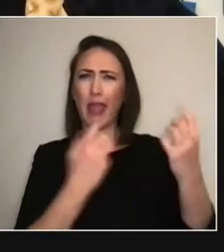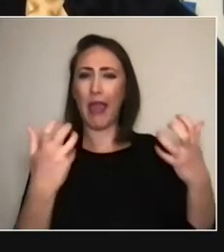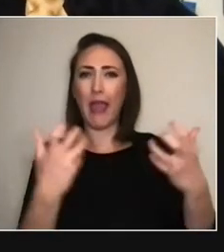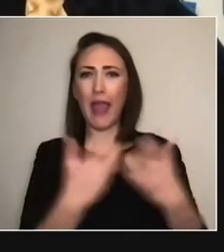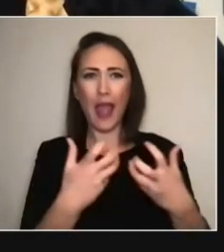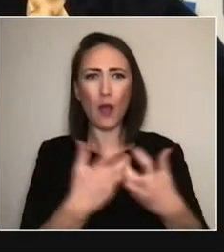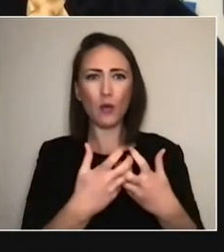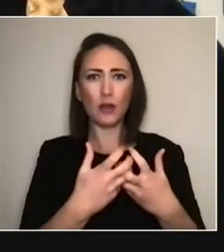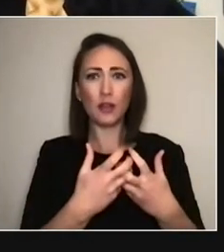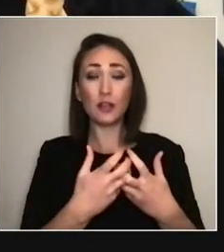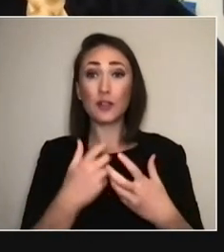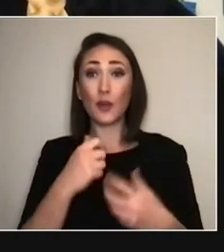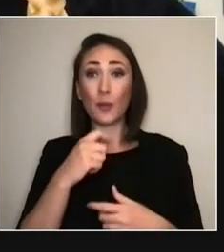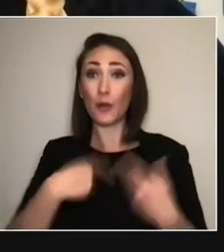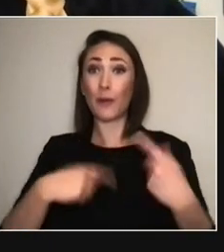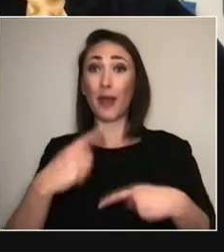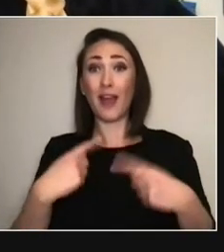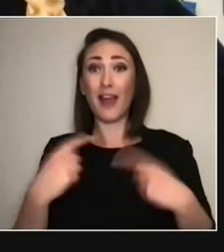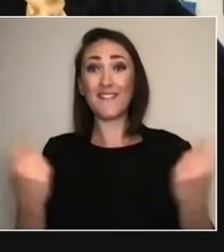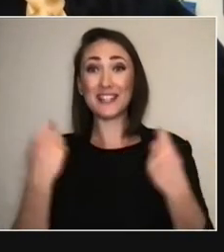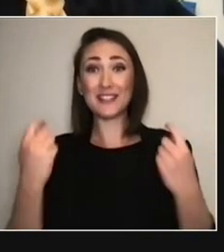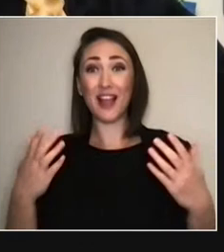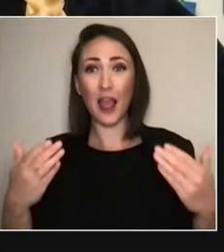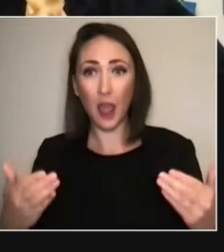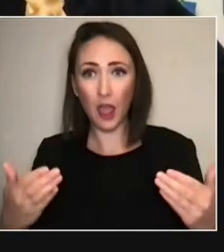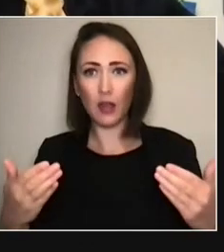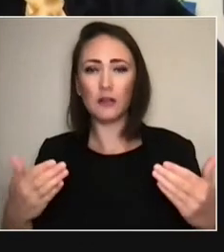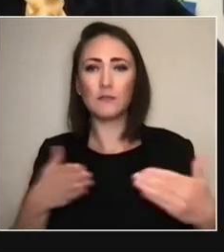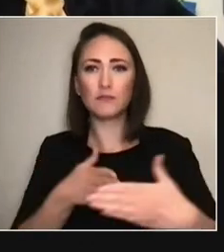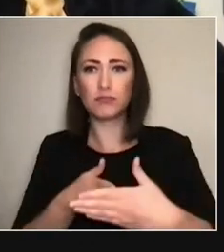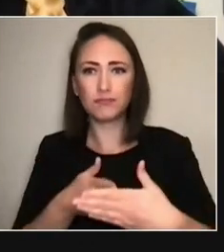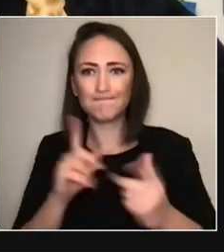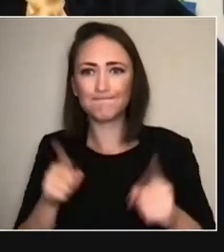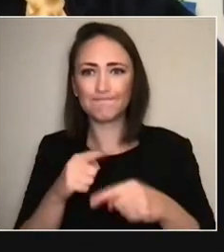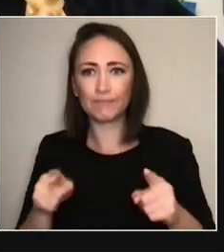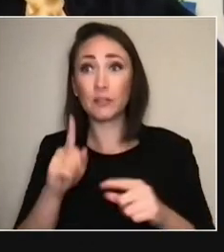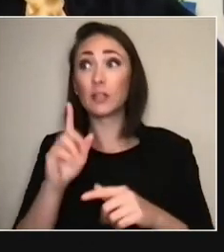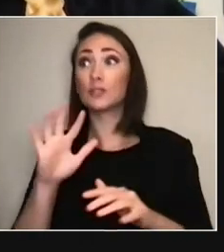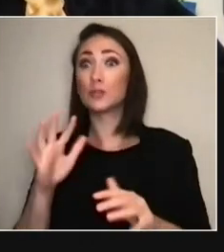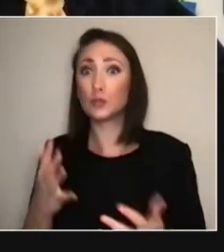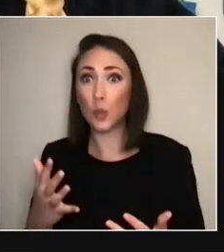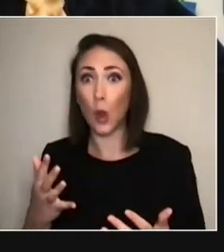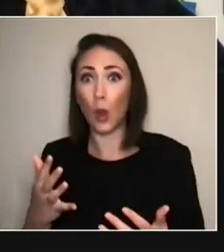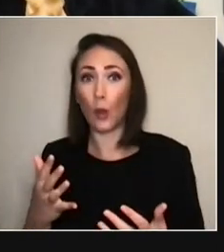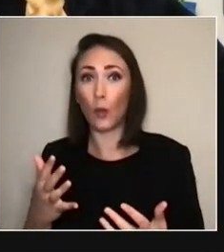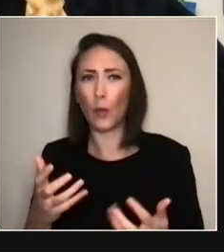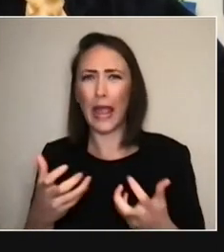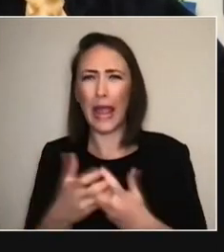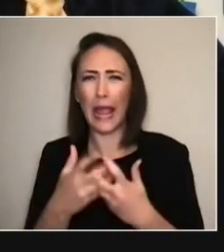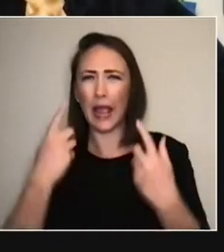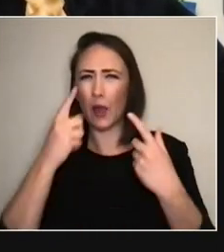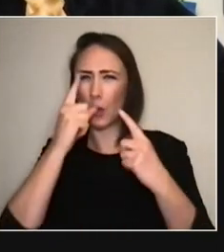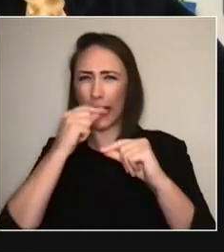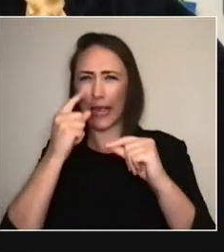So, like, how else can we share interesting ideas